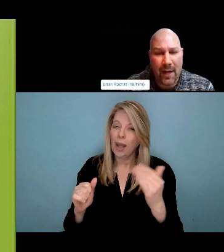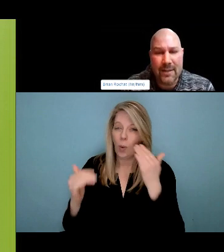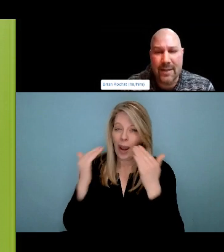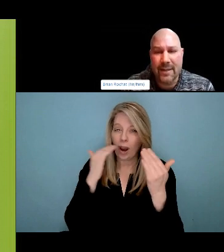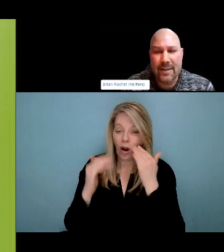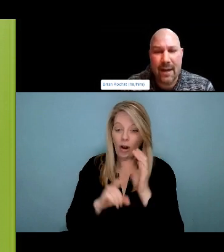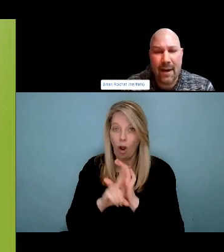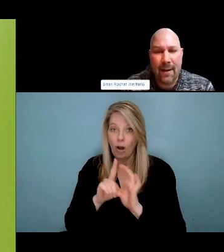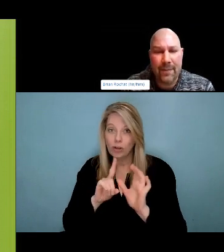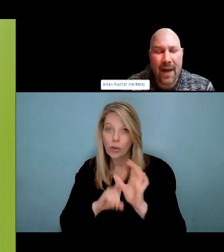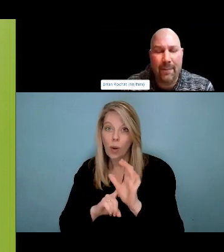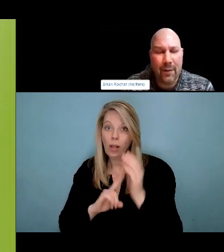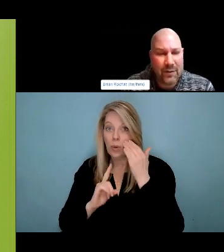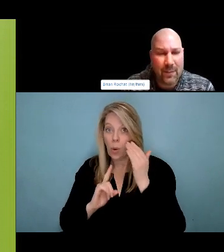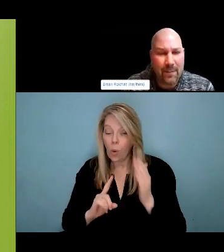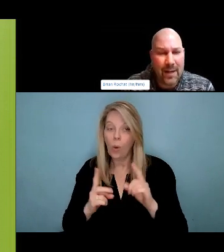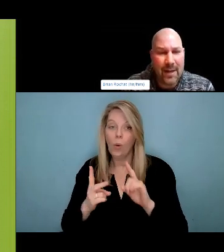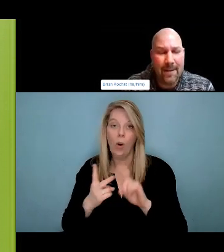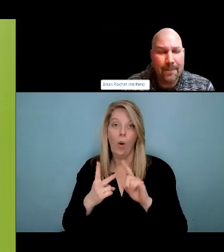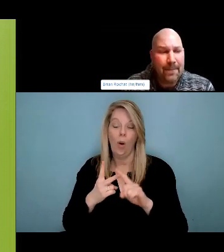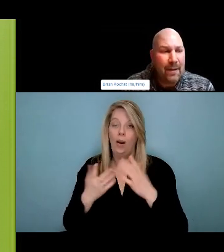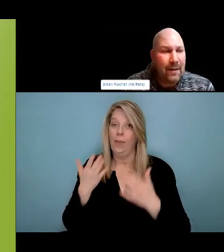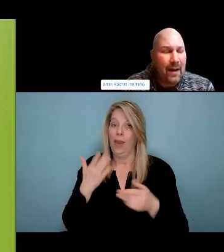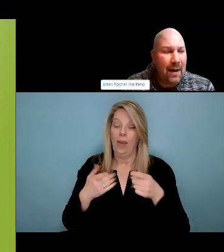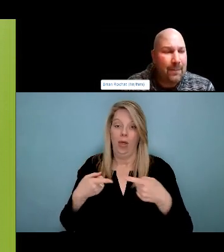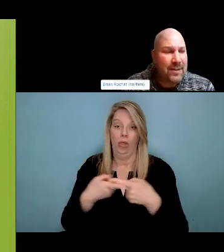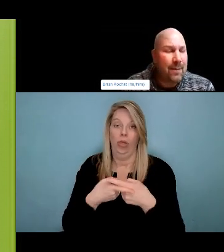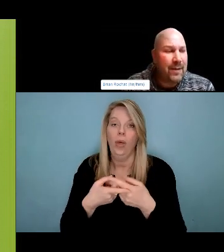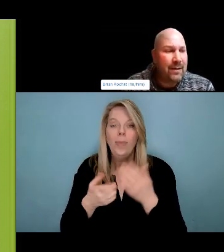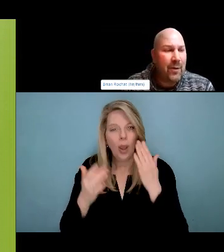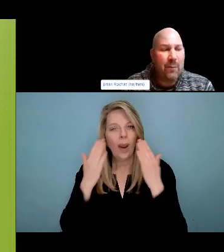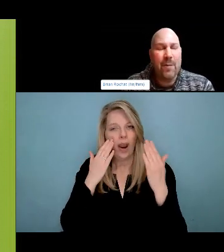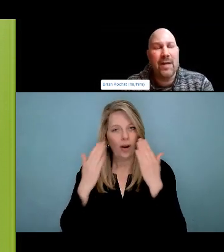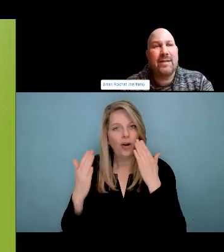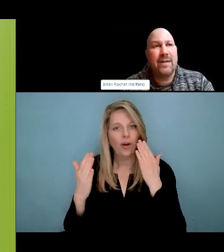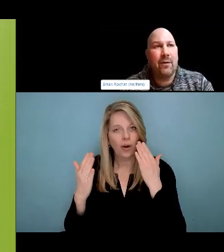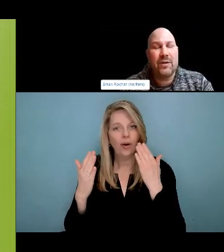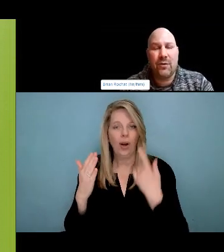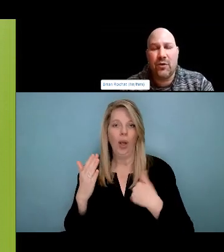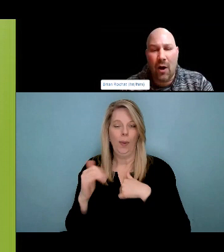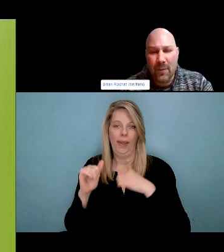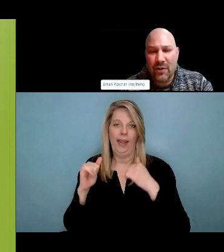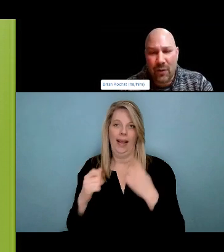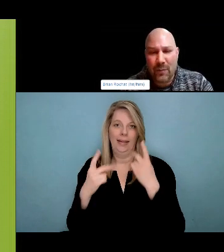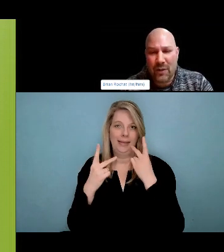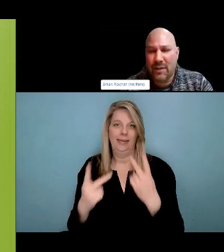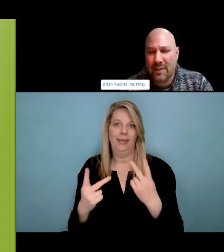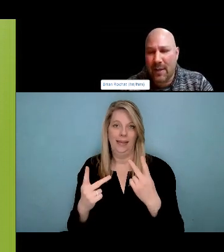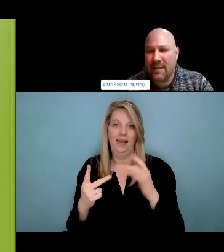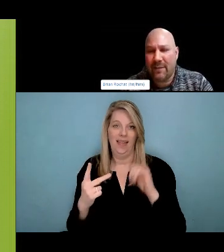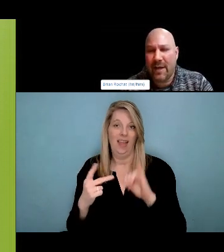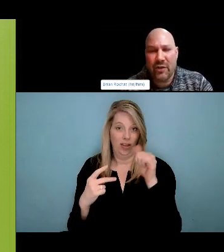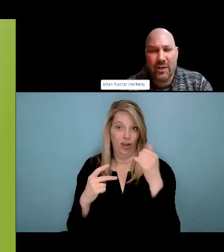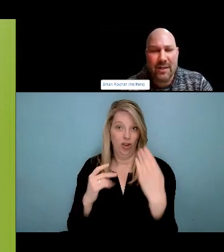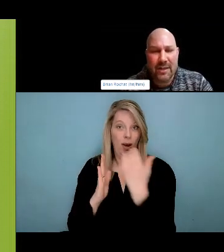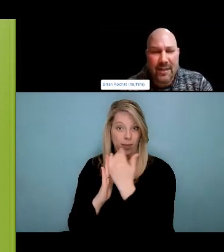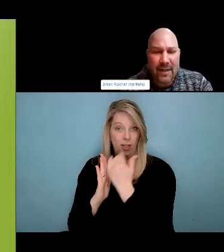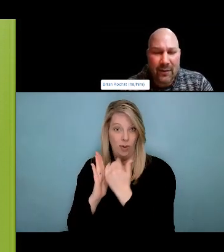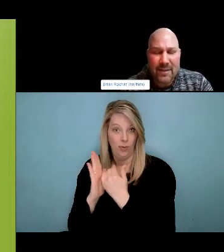where people feel, safer because lots of our, organizations or institutions don't feel very safe. And so is there room for outreach in our work